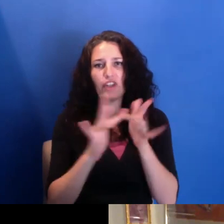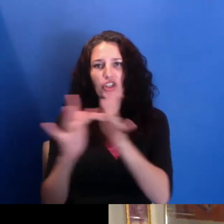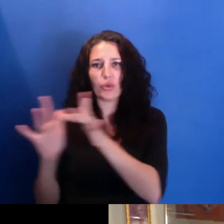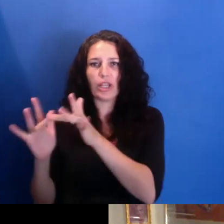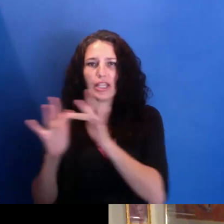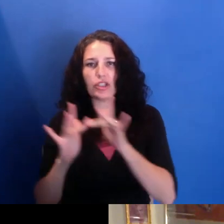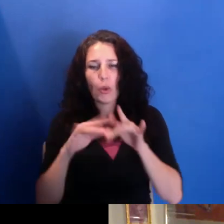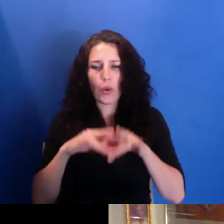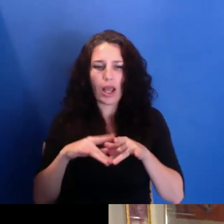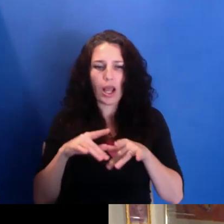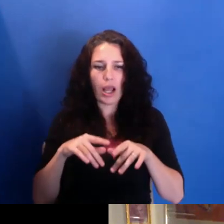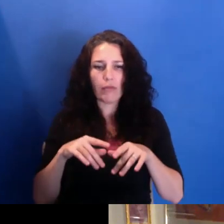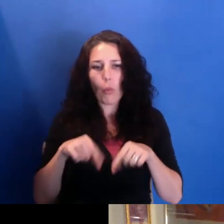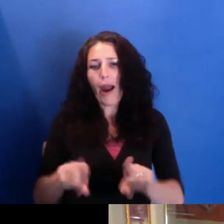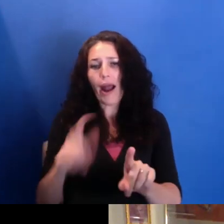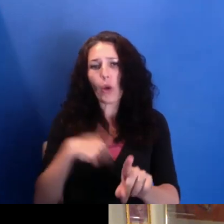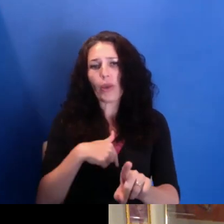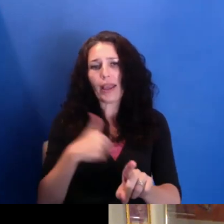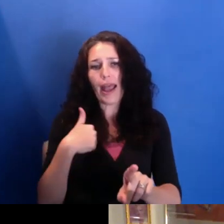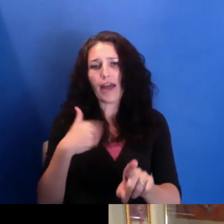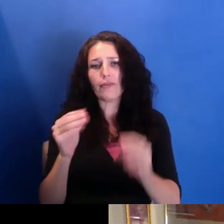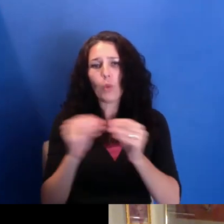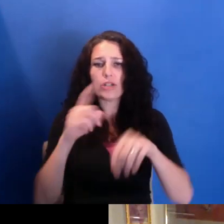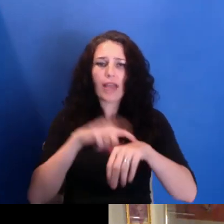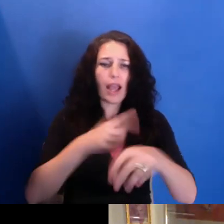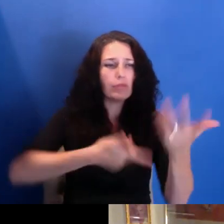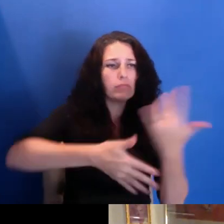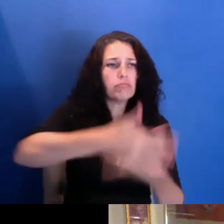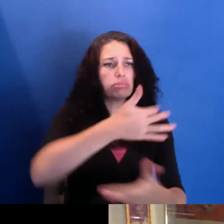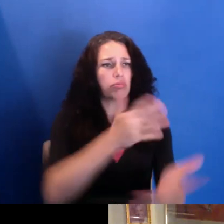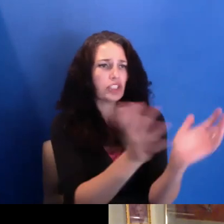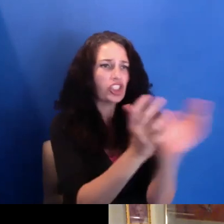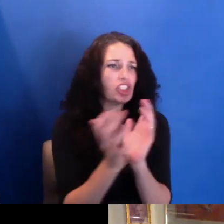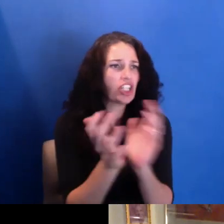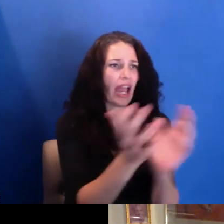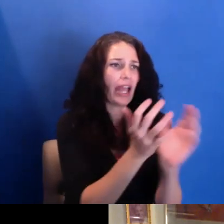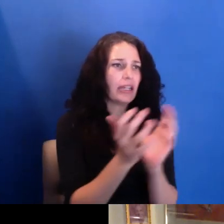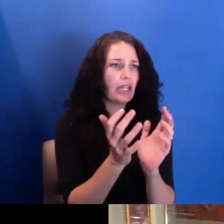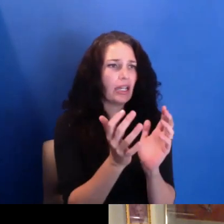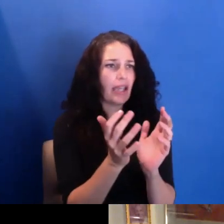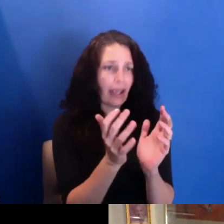create, and just further develop this space, we also want to be able to be--